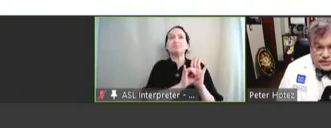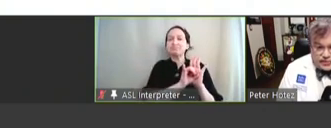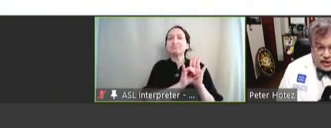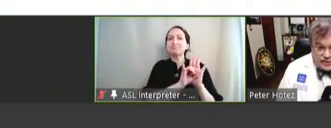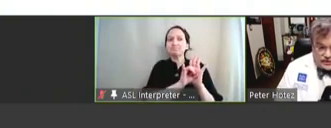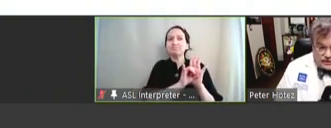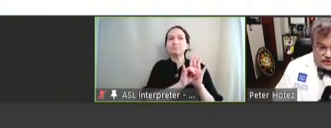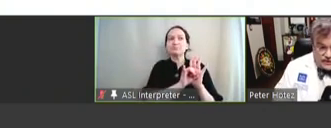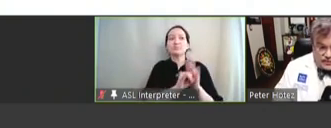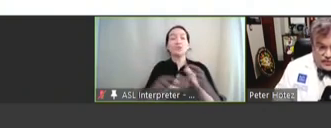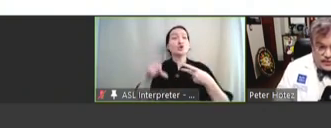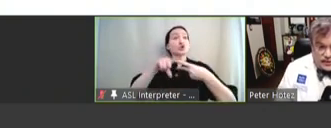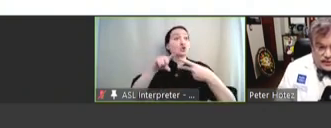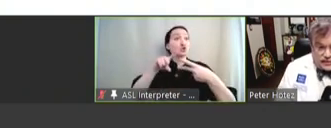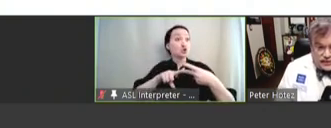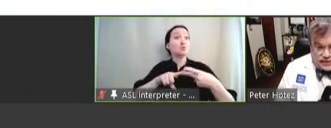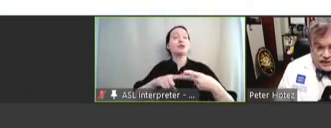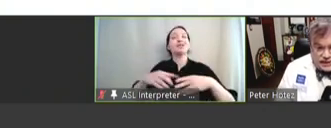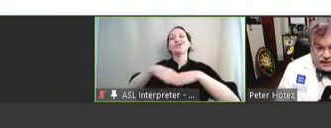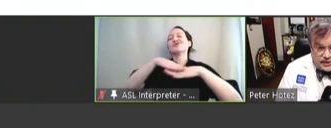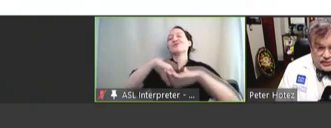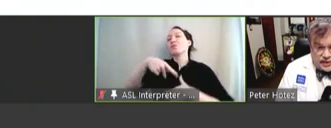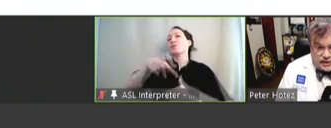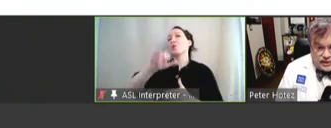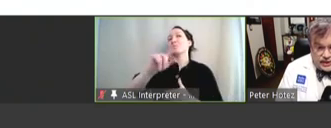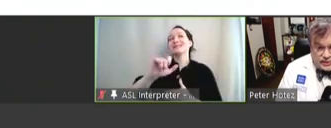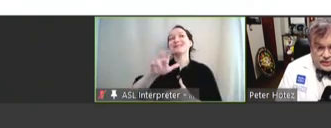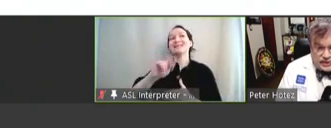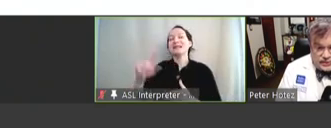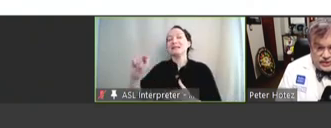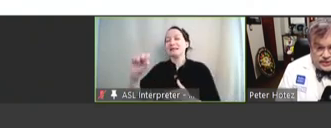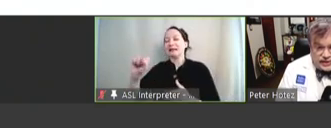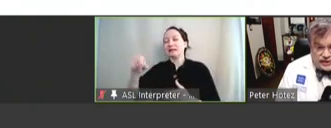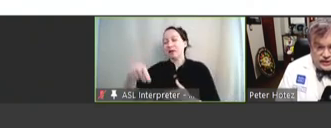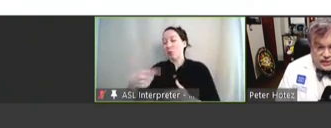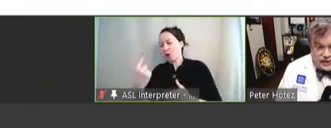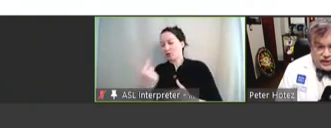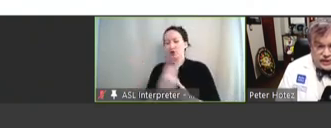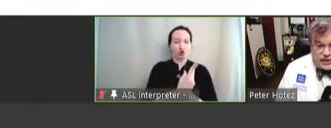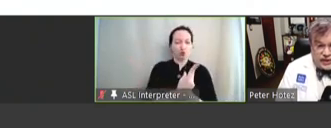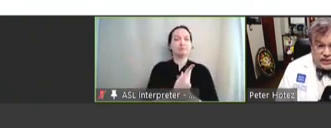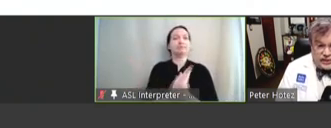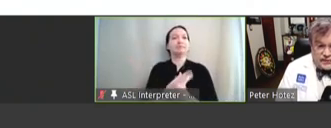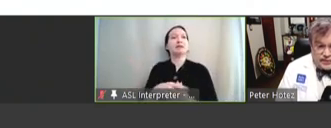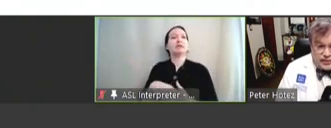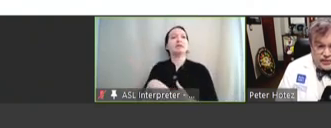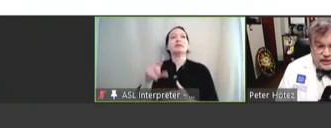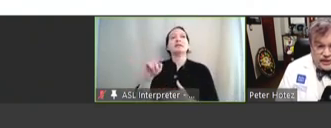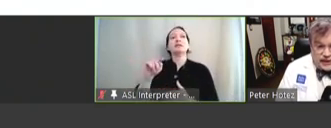two promising surface proteins, known as TSP1 and TSP2. These are tetraspan surface proteins